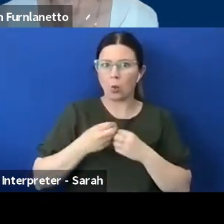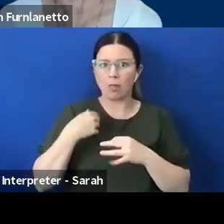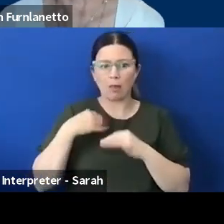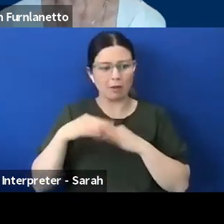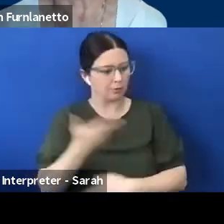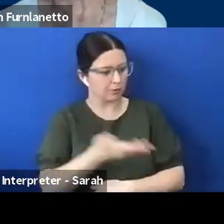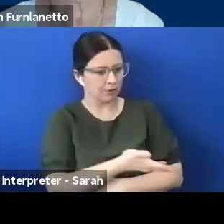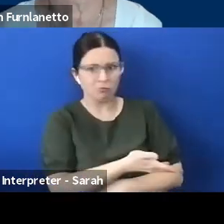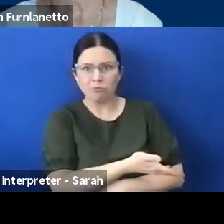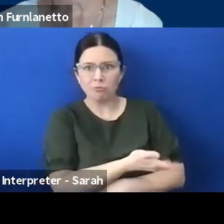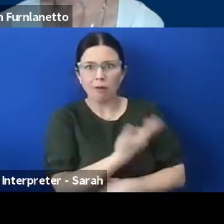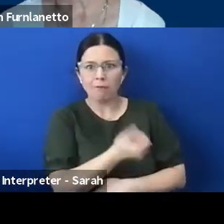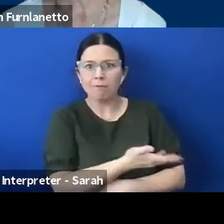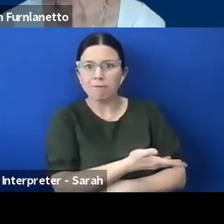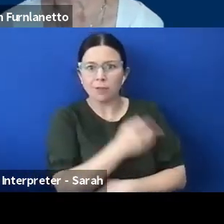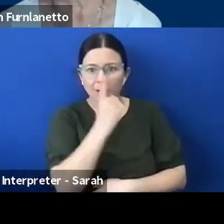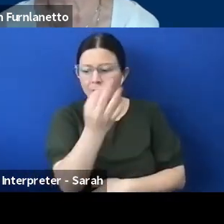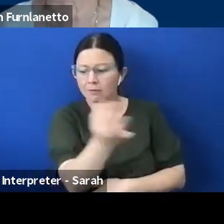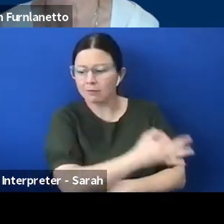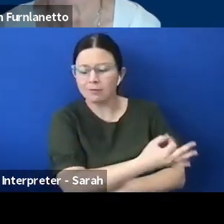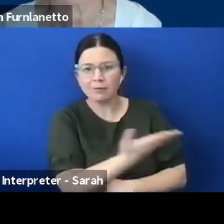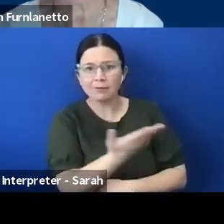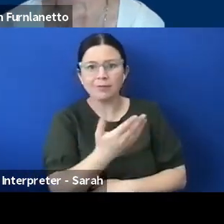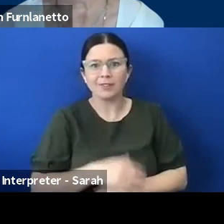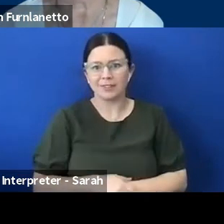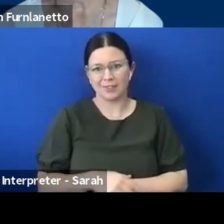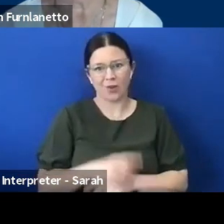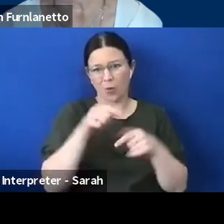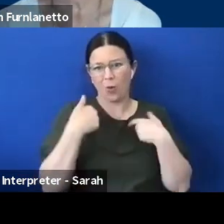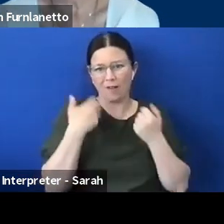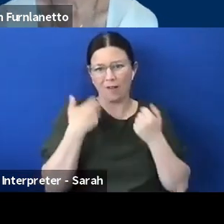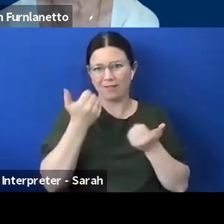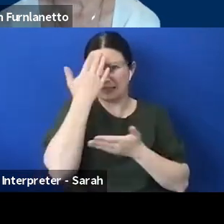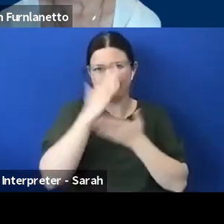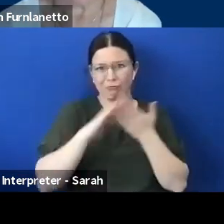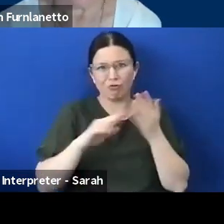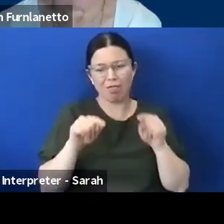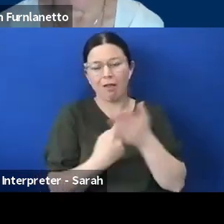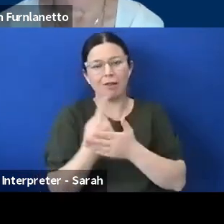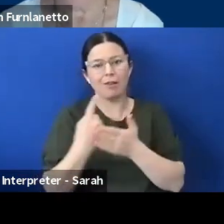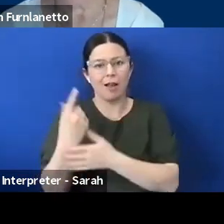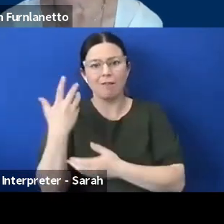um so we've all experienced that from time to time i'm sure and it you know we have to have a certain